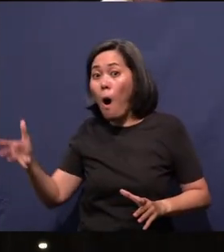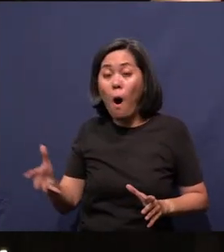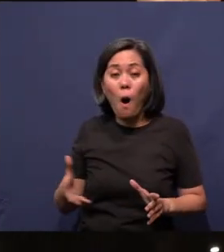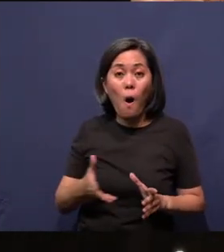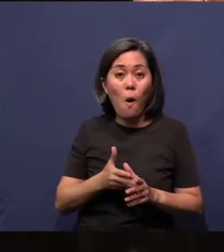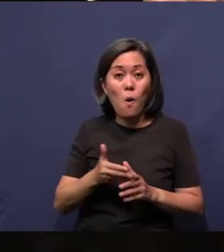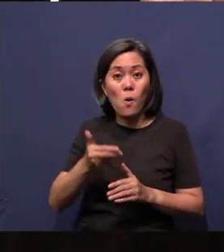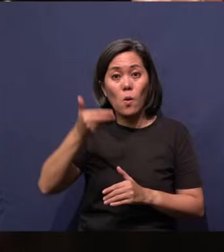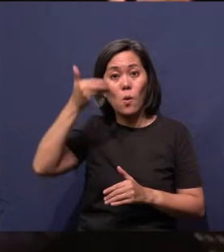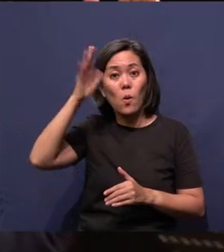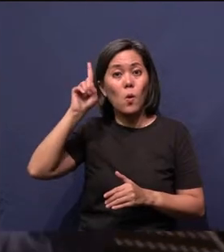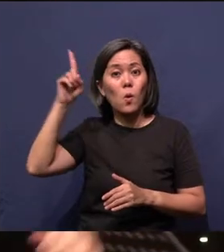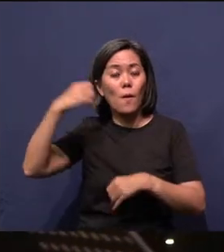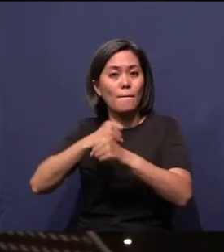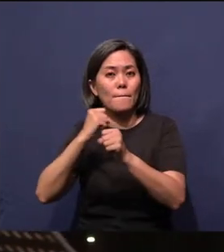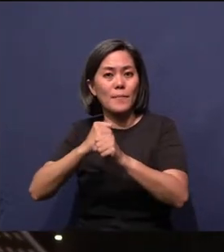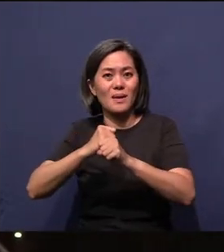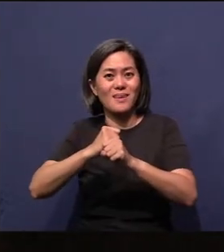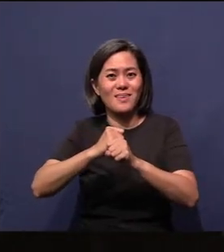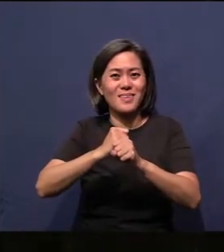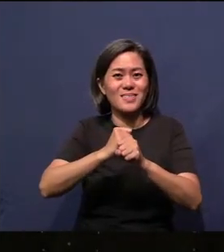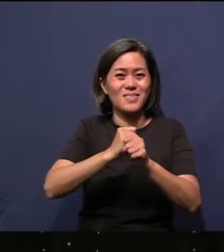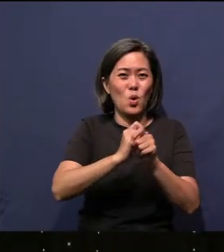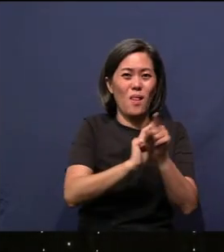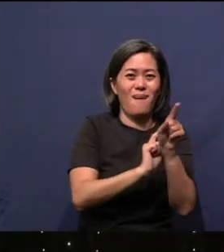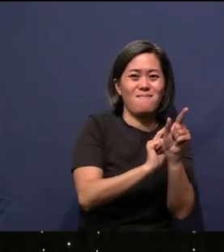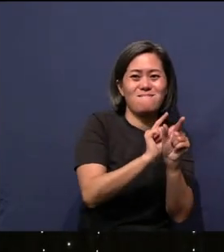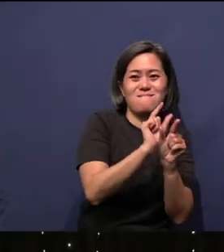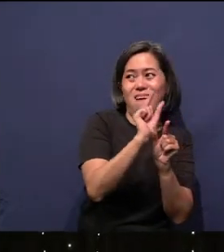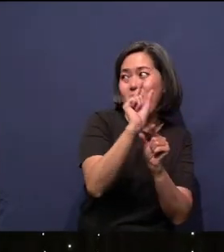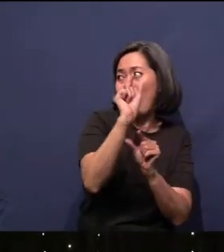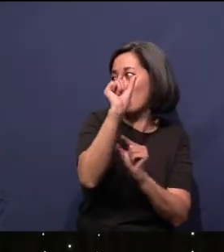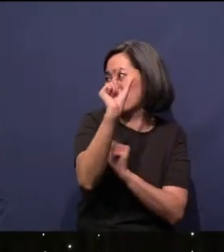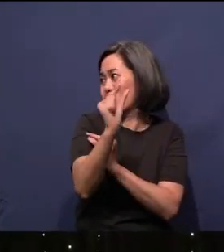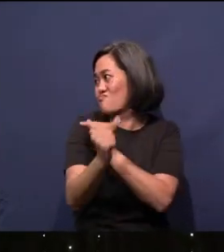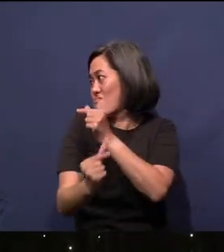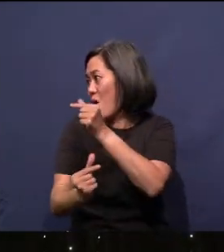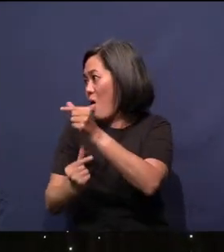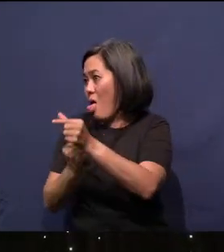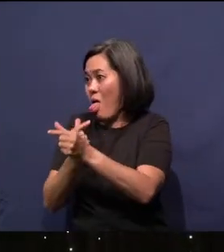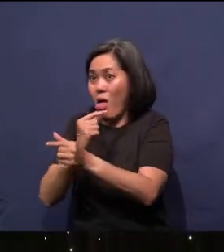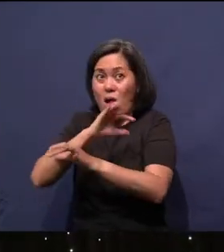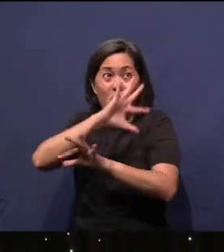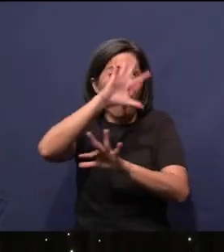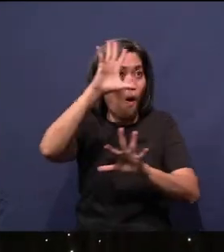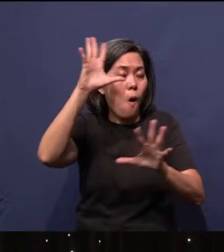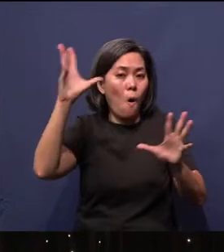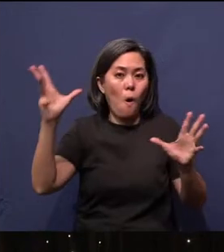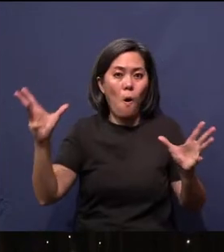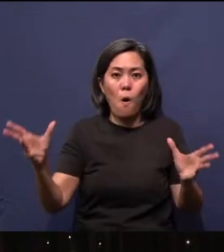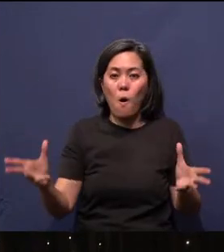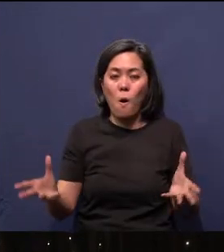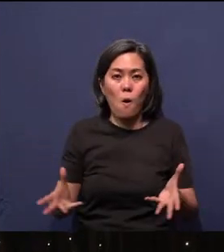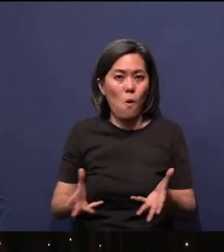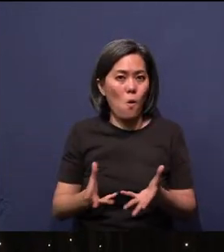this is our God. With Him, there is no beginning; with Him, there is no end.